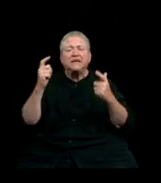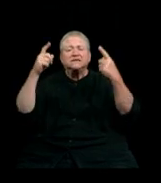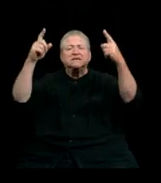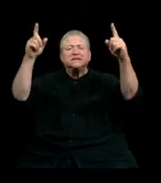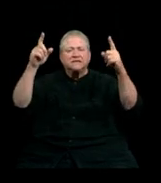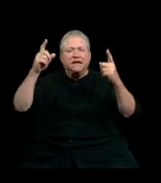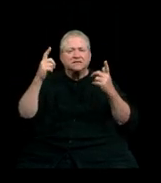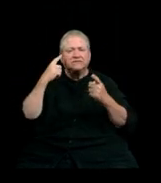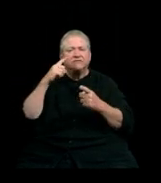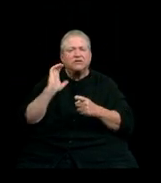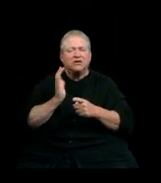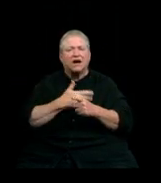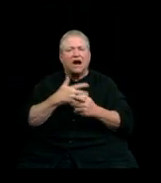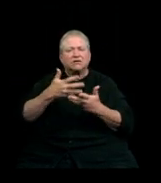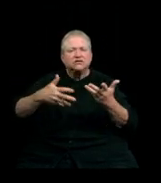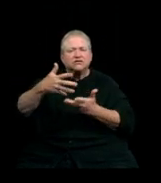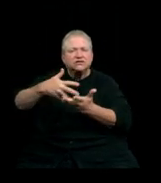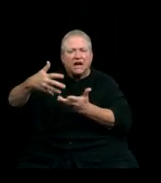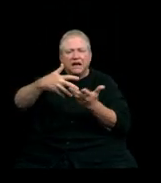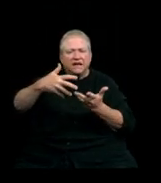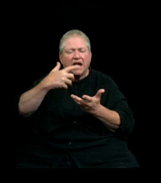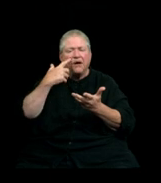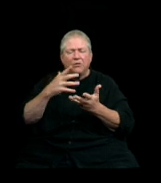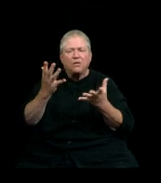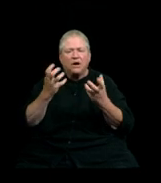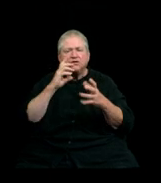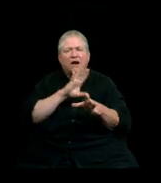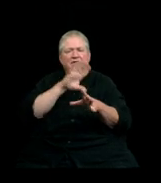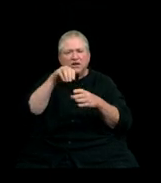and we are committed to inclusive excellence and a teaching and learning environment